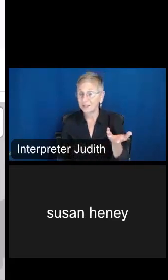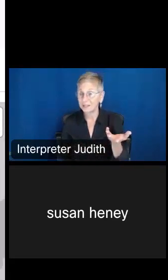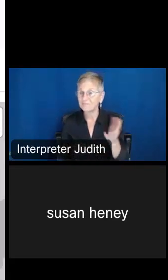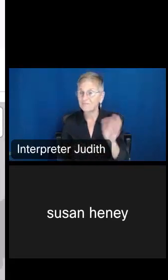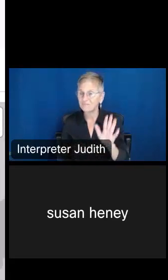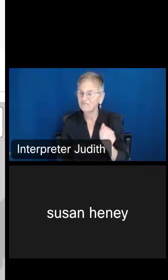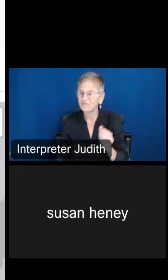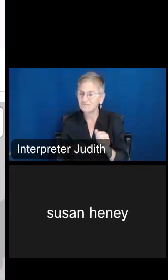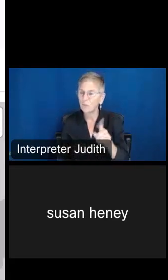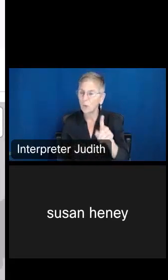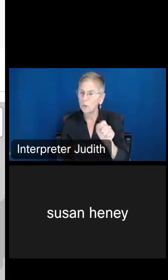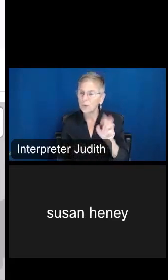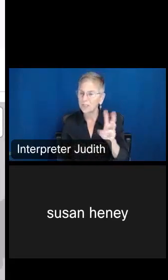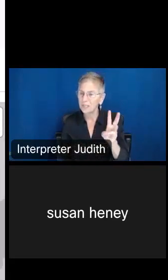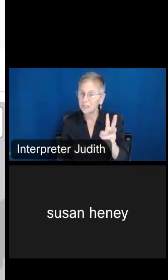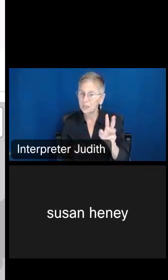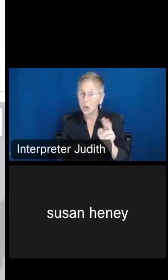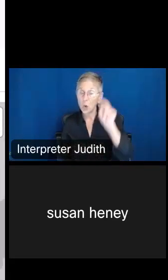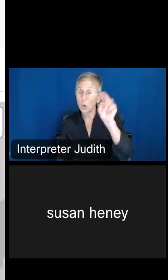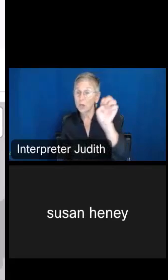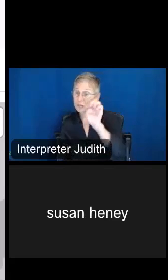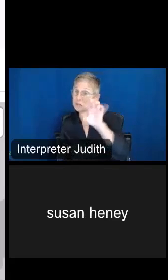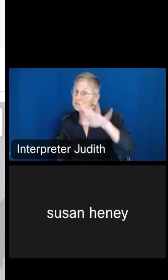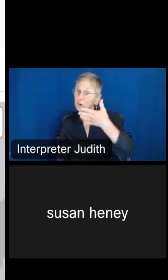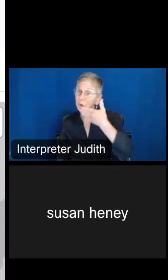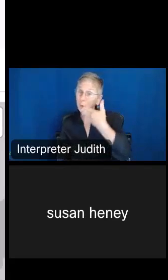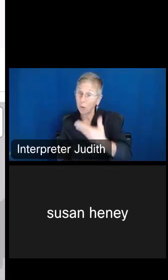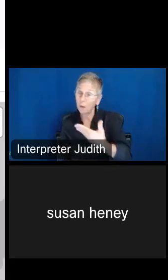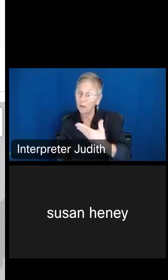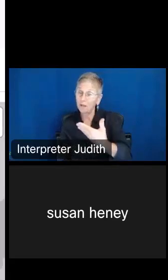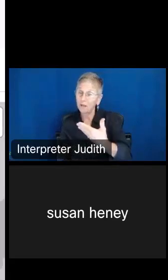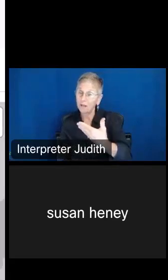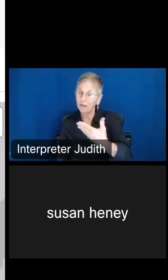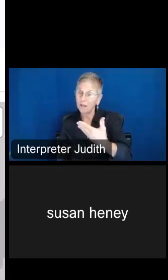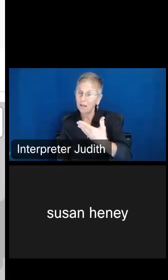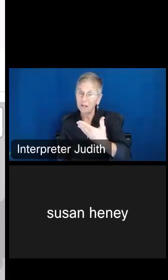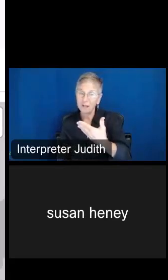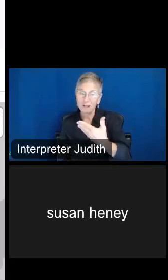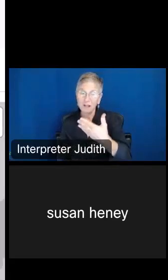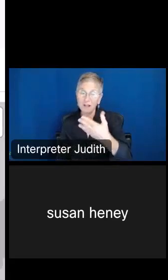Northeast is doing quite well, in terms of, you know, these numbers being lower, much